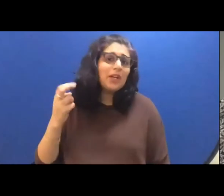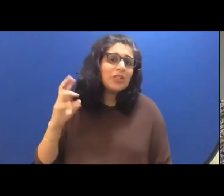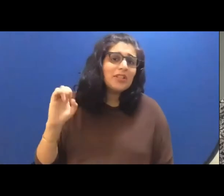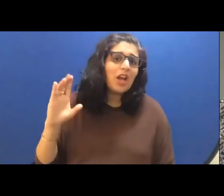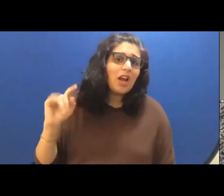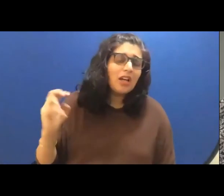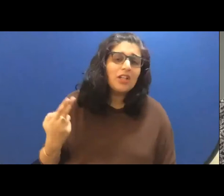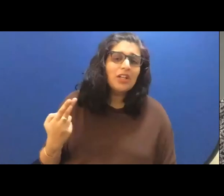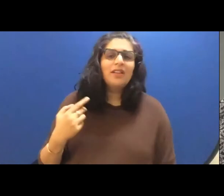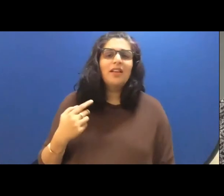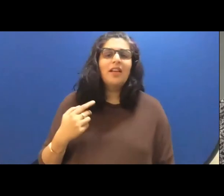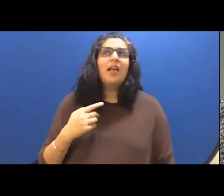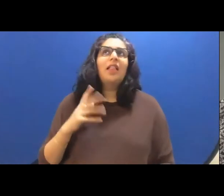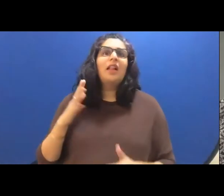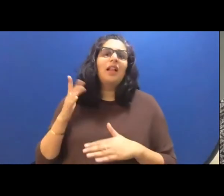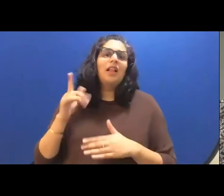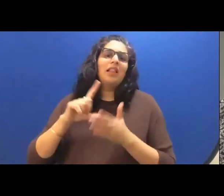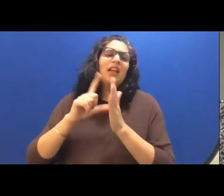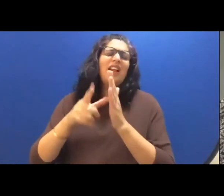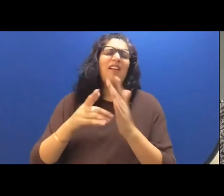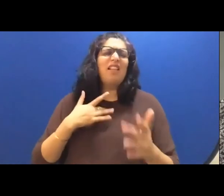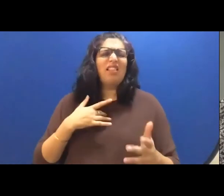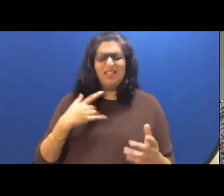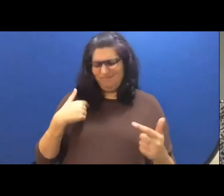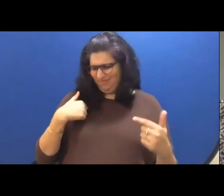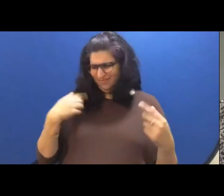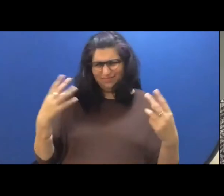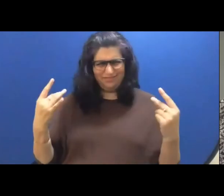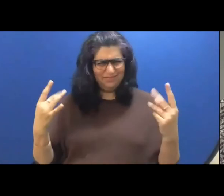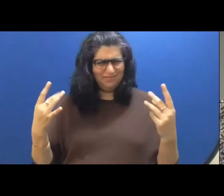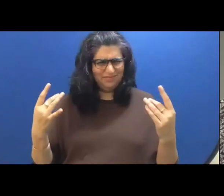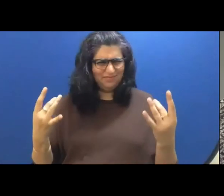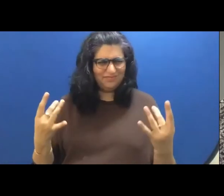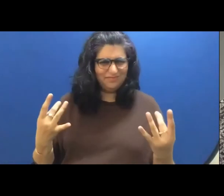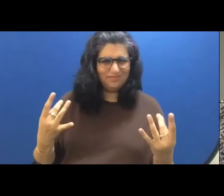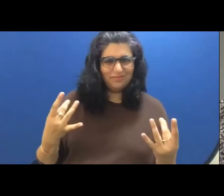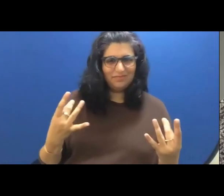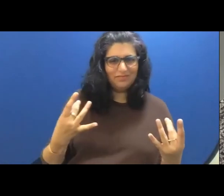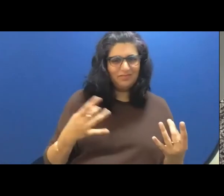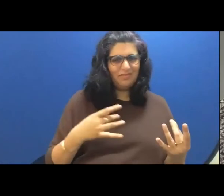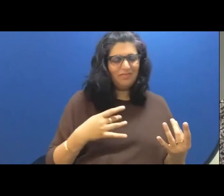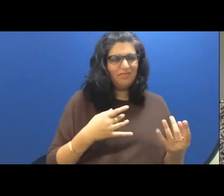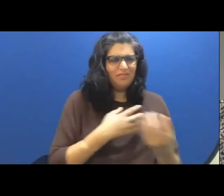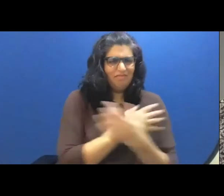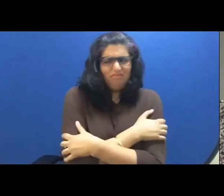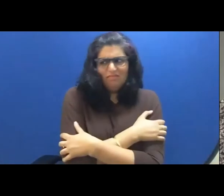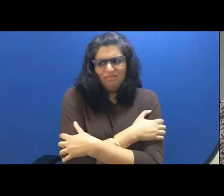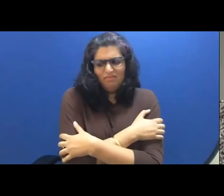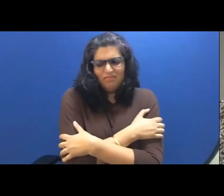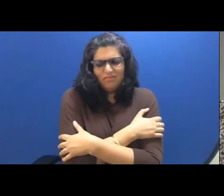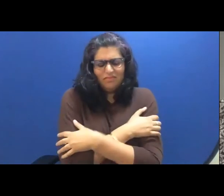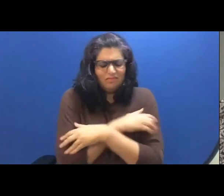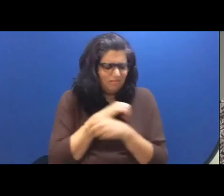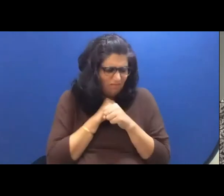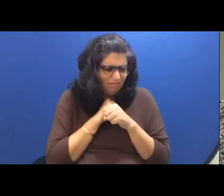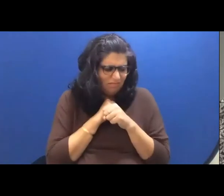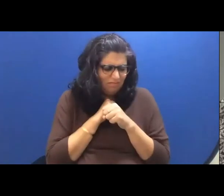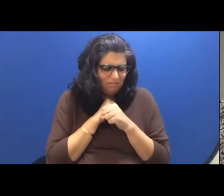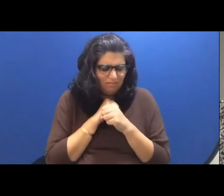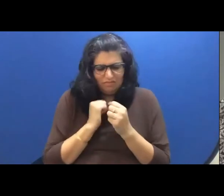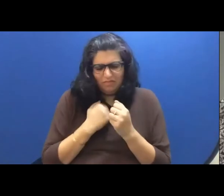like them sticky. It made me hold on to my arms tightly protectively when I was in public